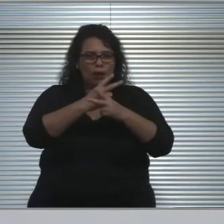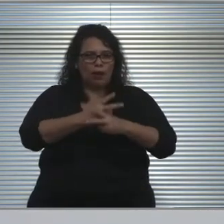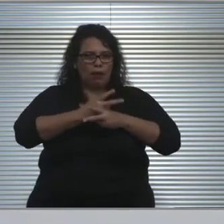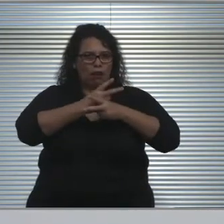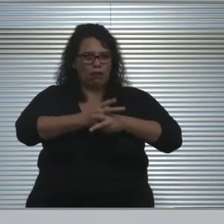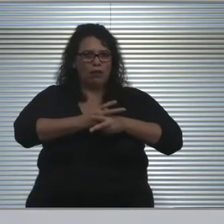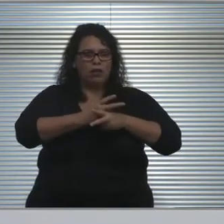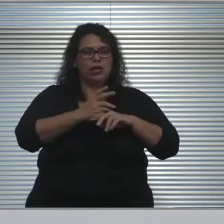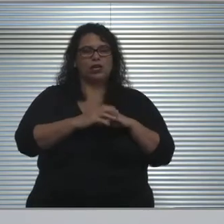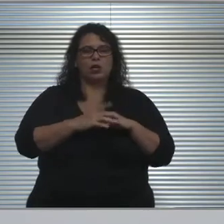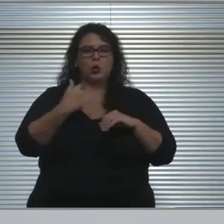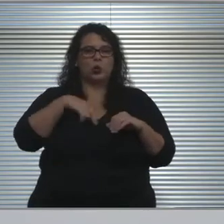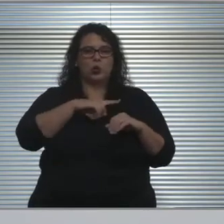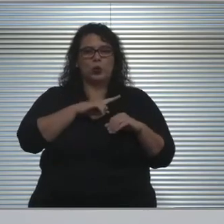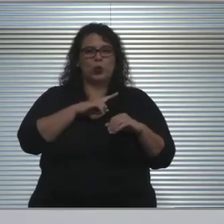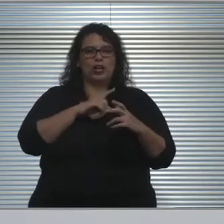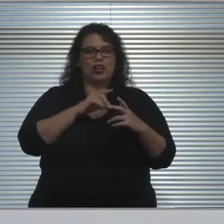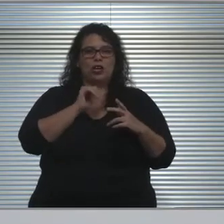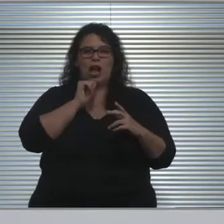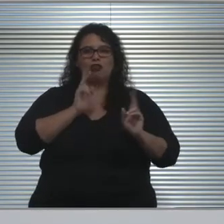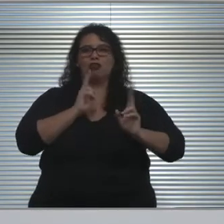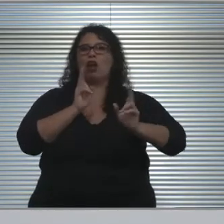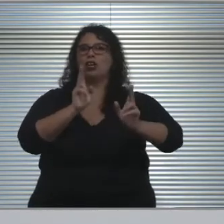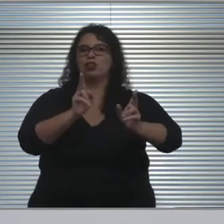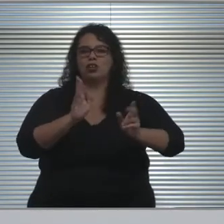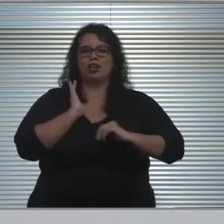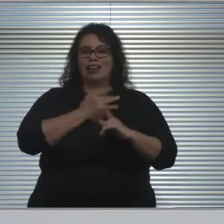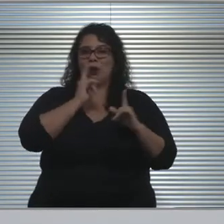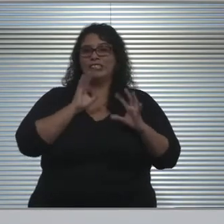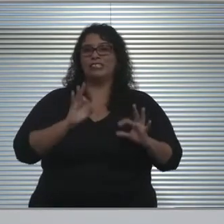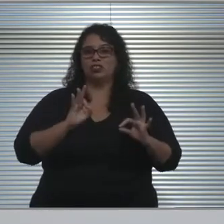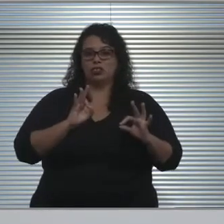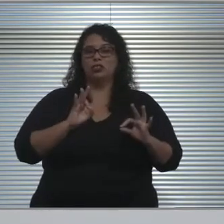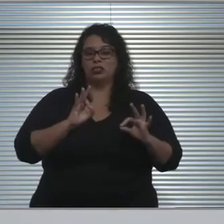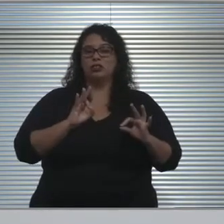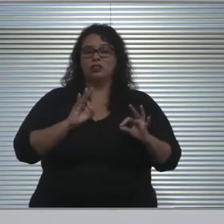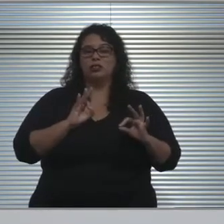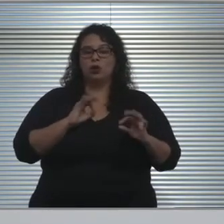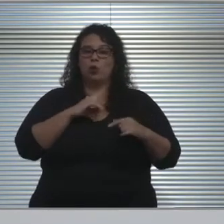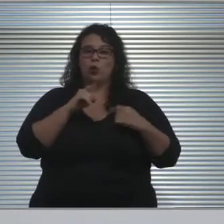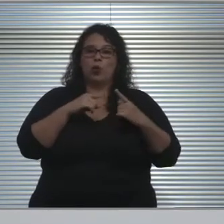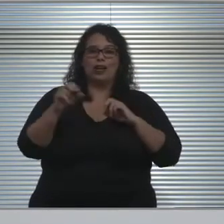is that we are not too hasty in our decision making, around bringing students back to campus